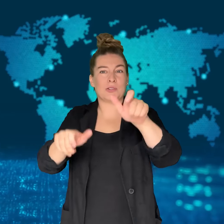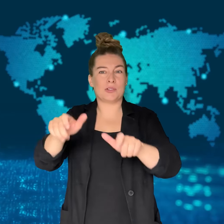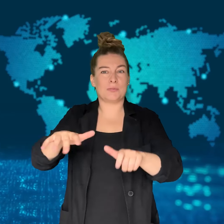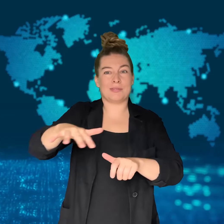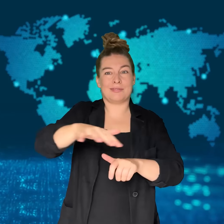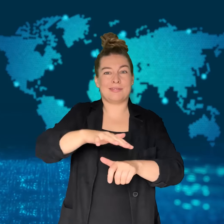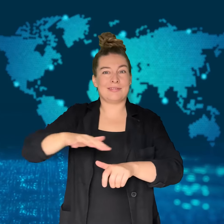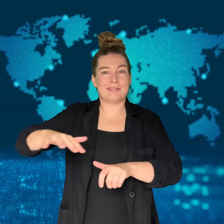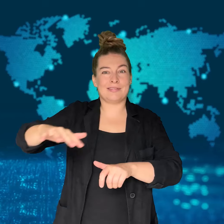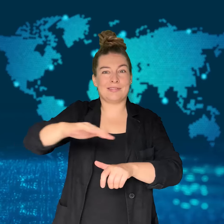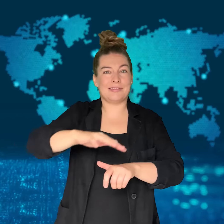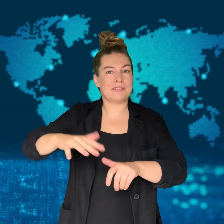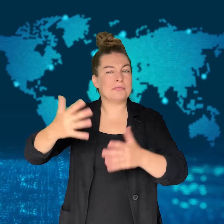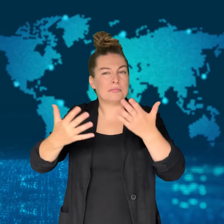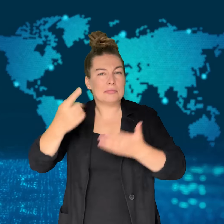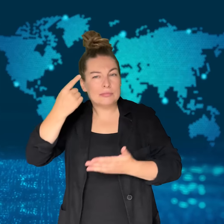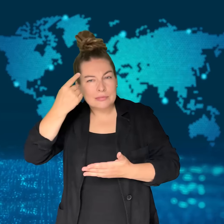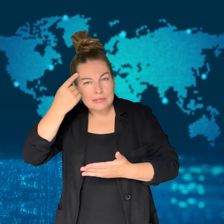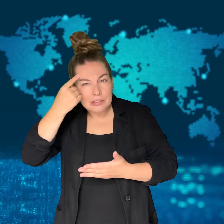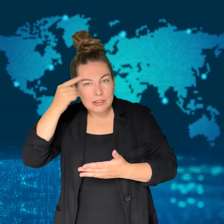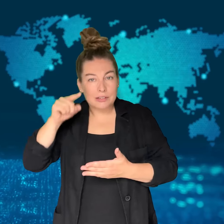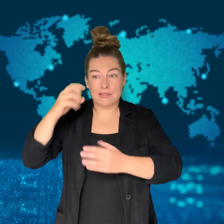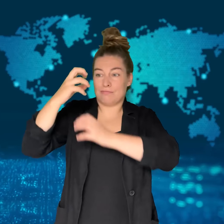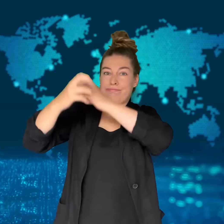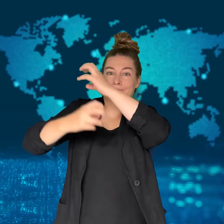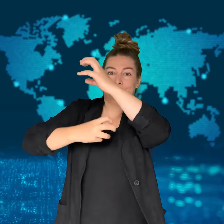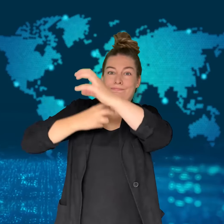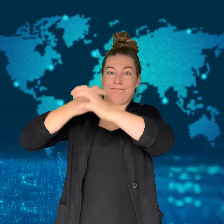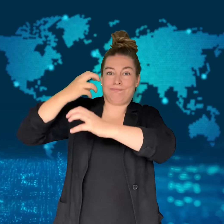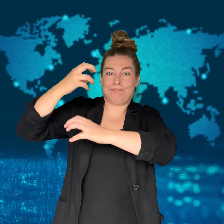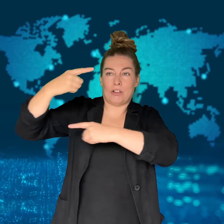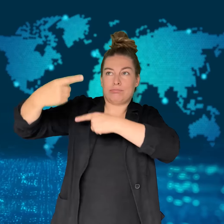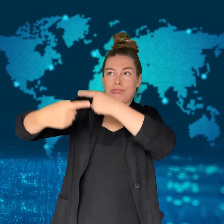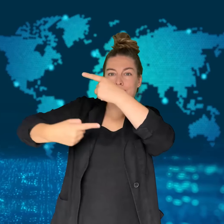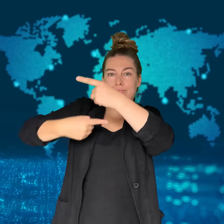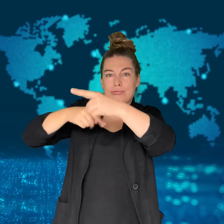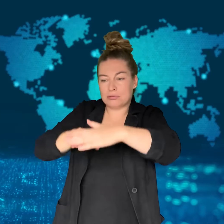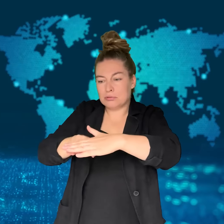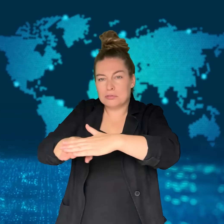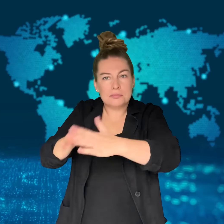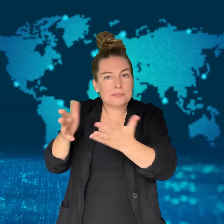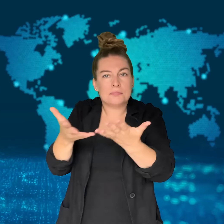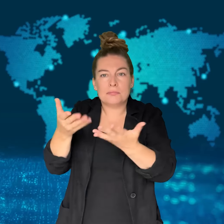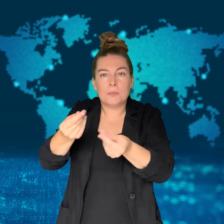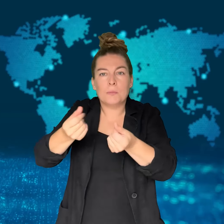when material under the ride caught on fire,